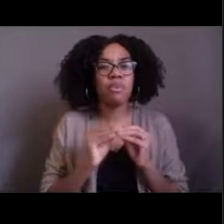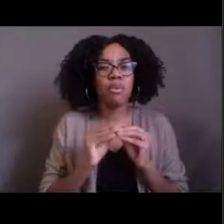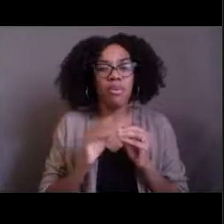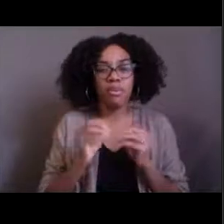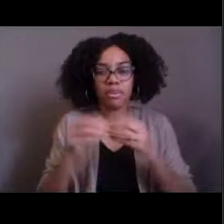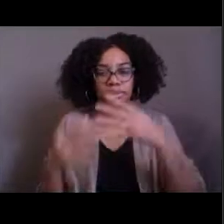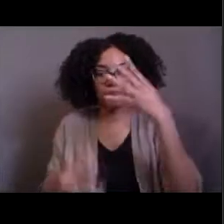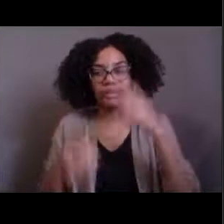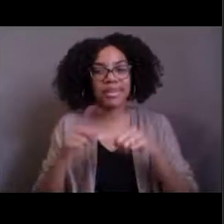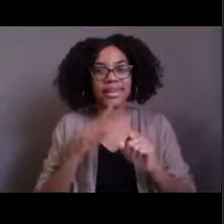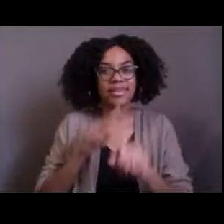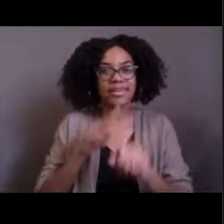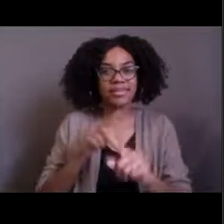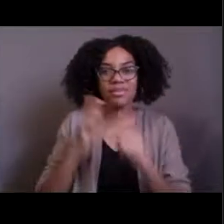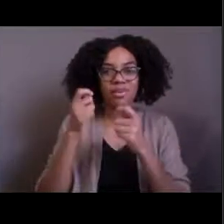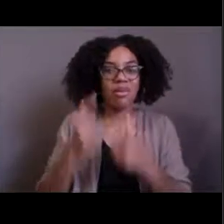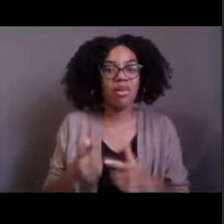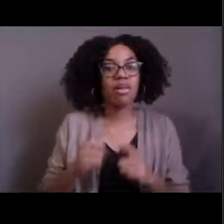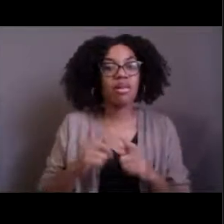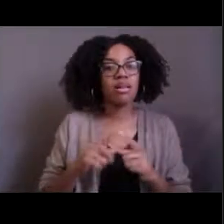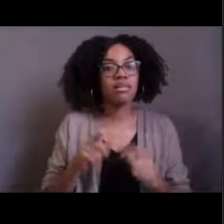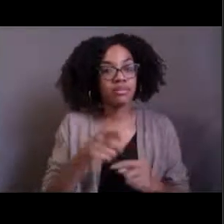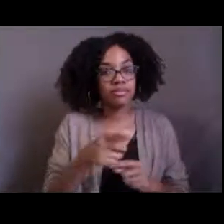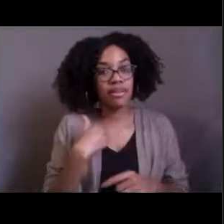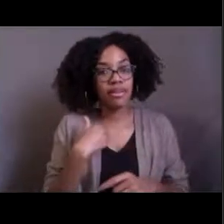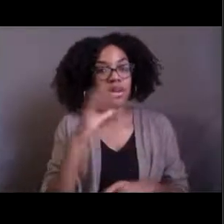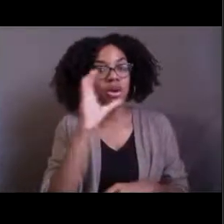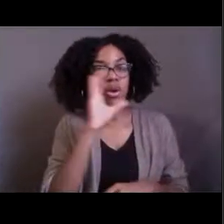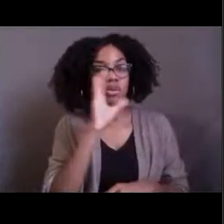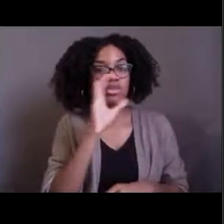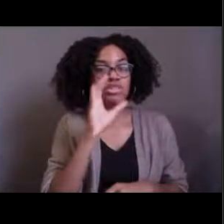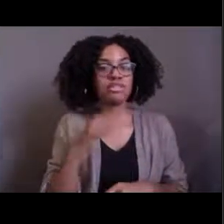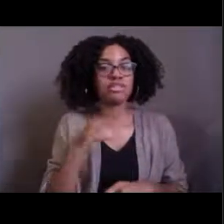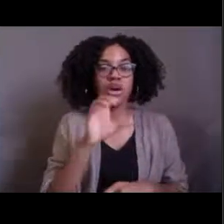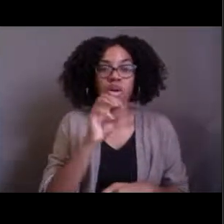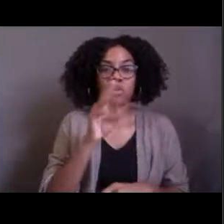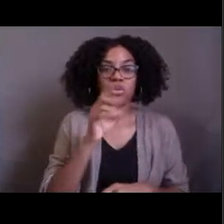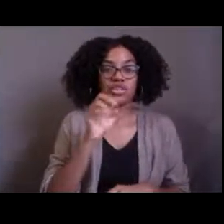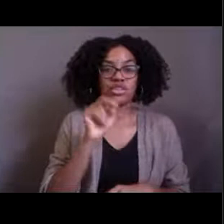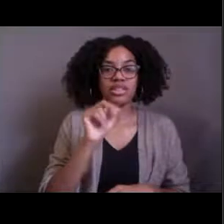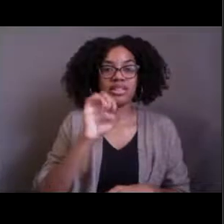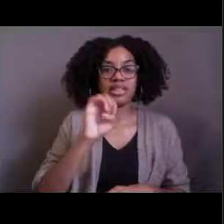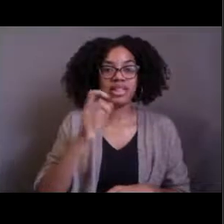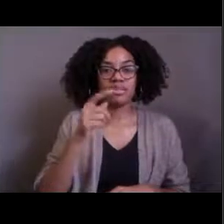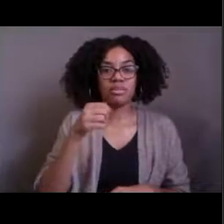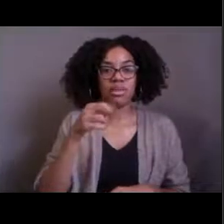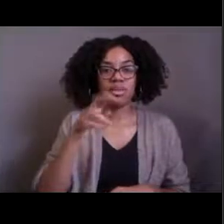So Kasey so kindly put up this oceanexplorer@noaa.gov. If you have questions, you can also send any questions